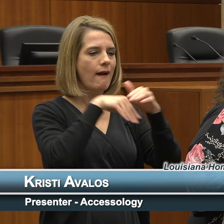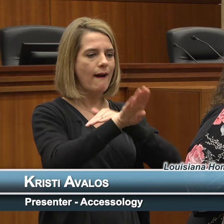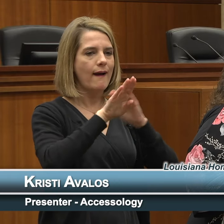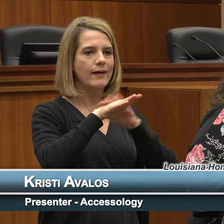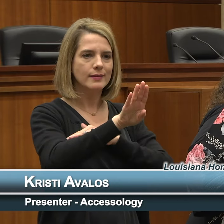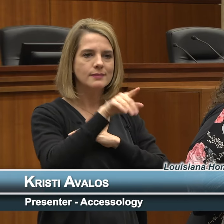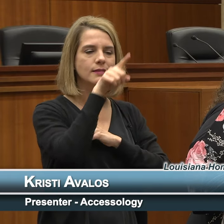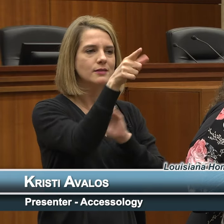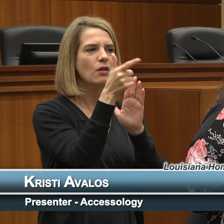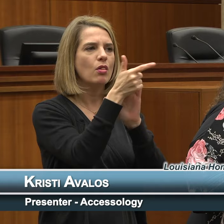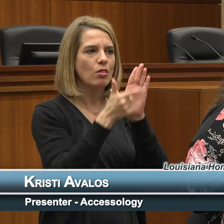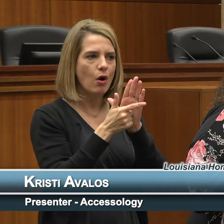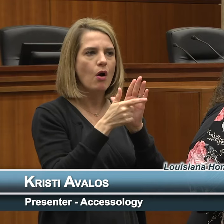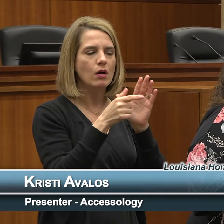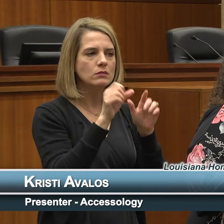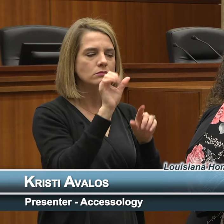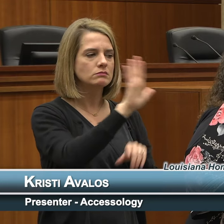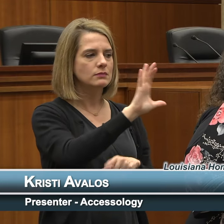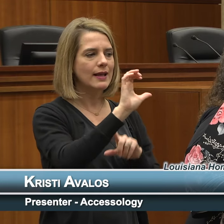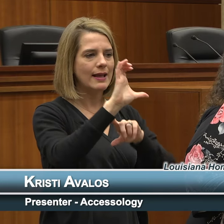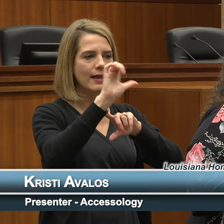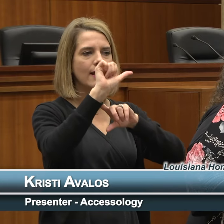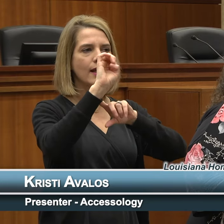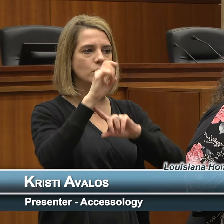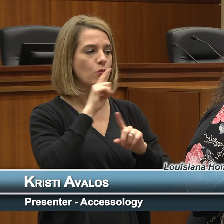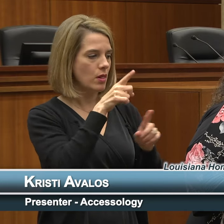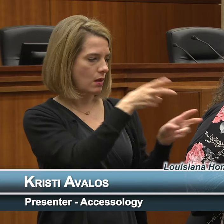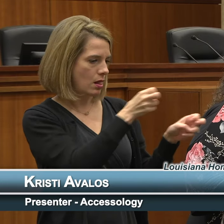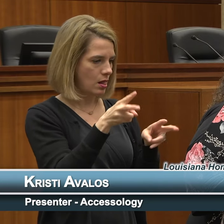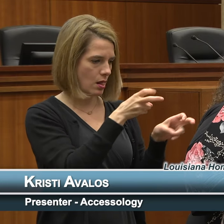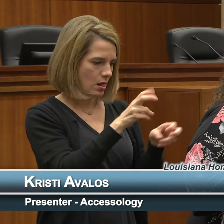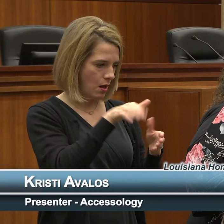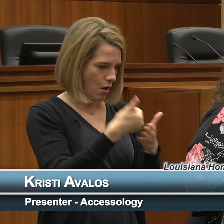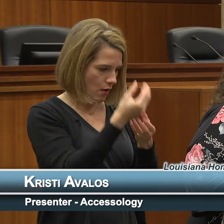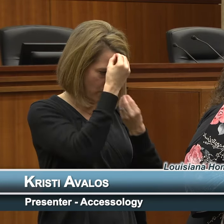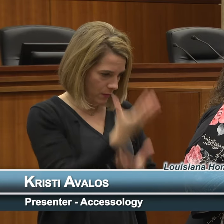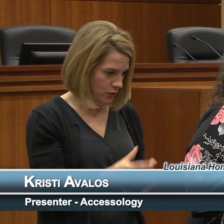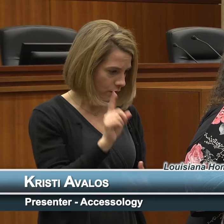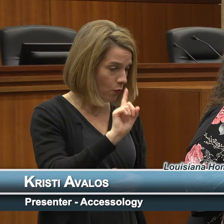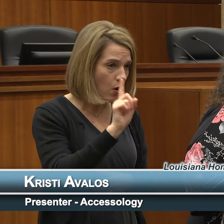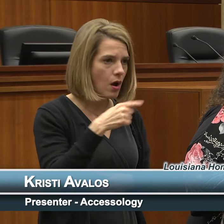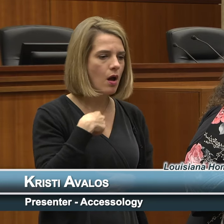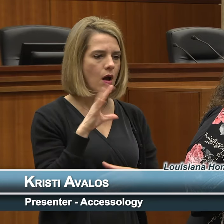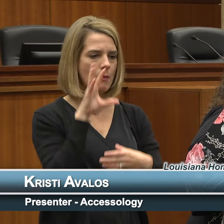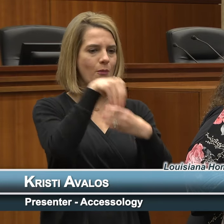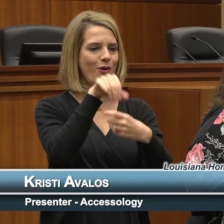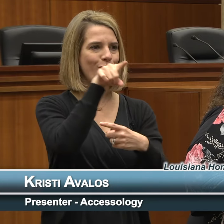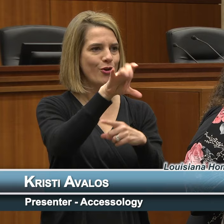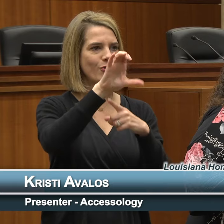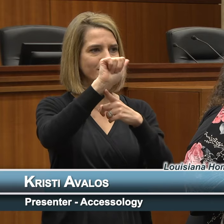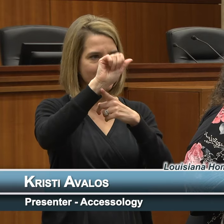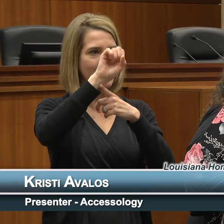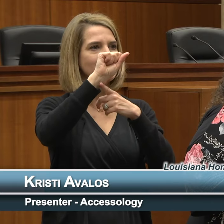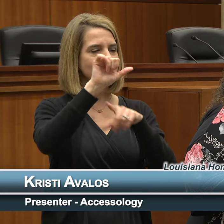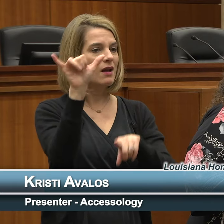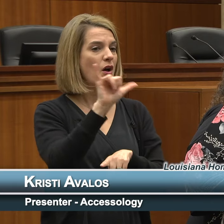decades. I draw a lot from not only the cases that I've been part of but those that I read about so that I can help